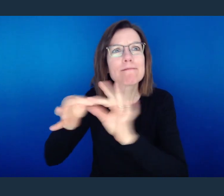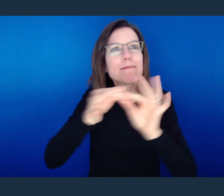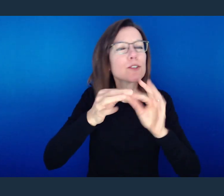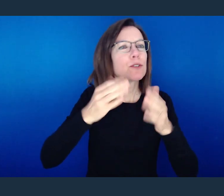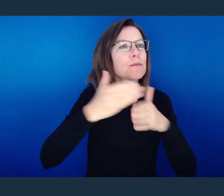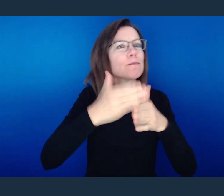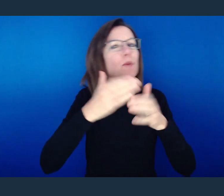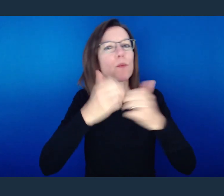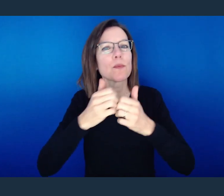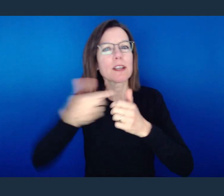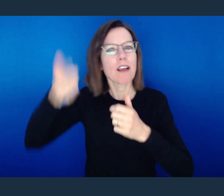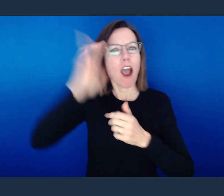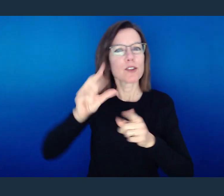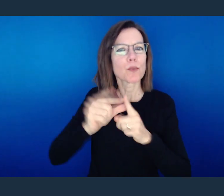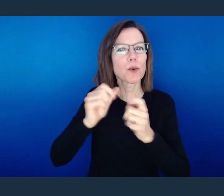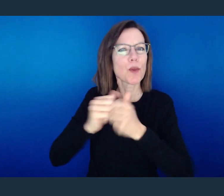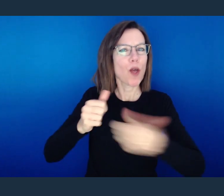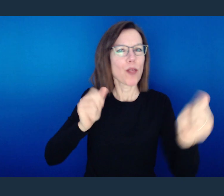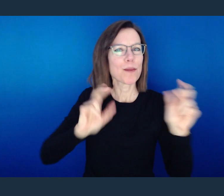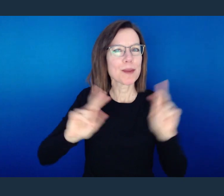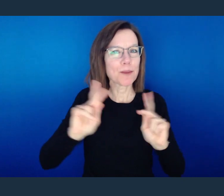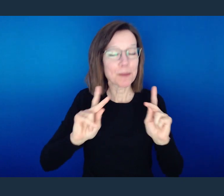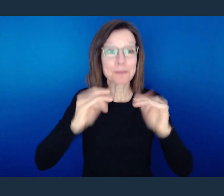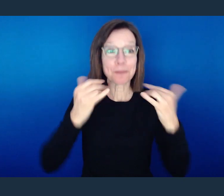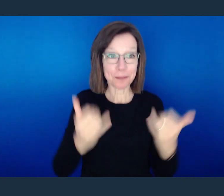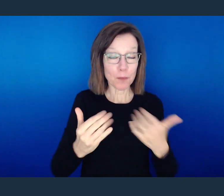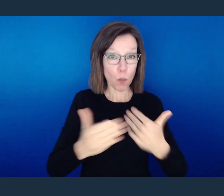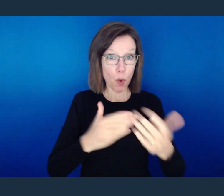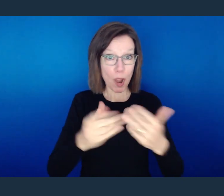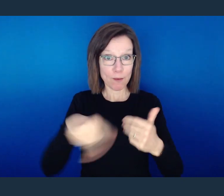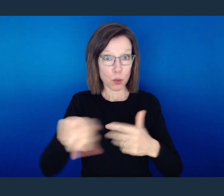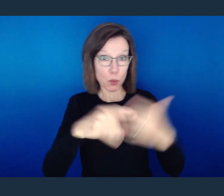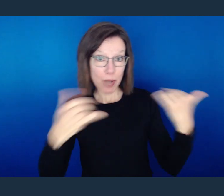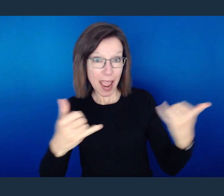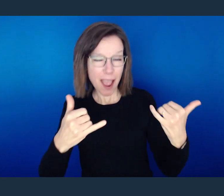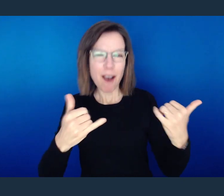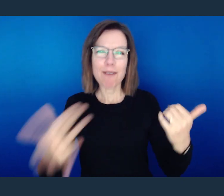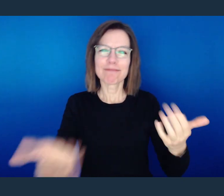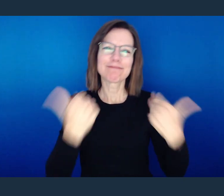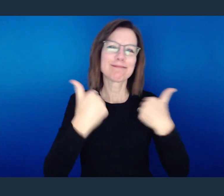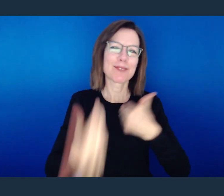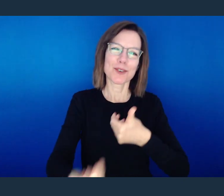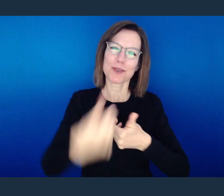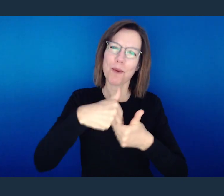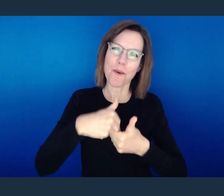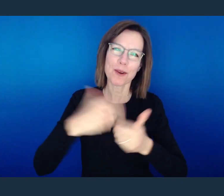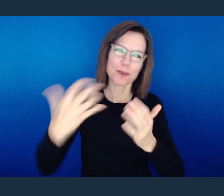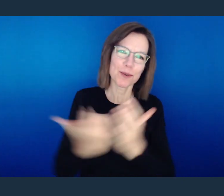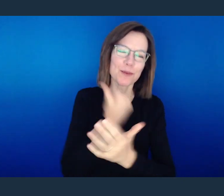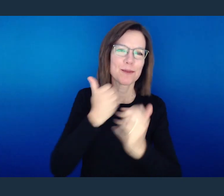Well, as you do that, let us join together from wherever we are in corporate praise and